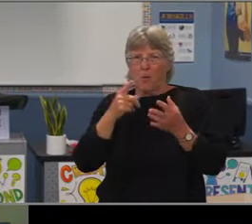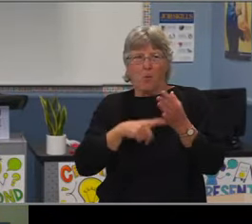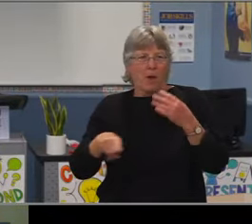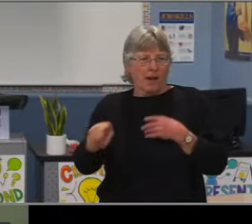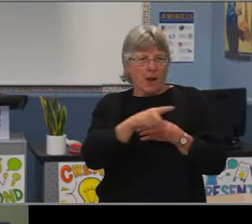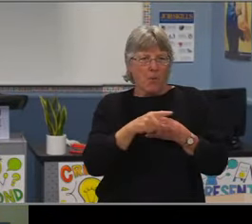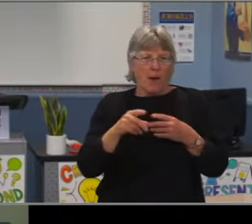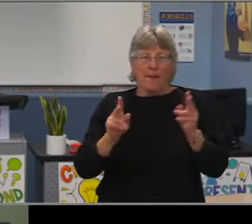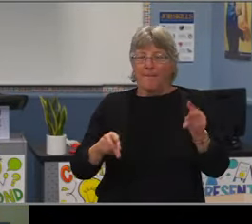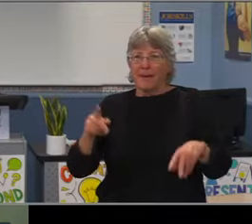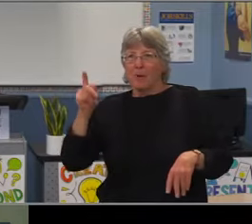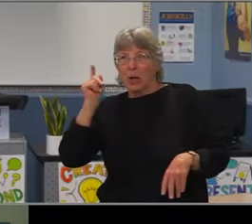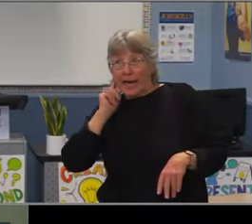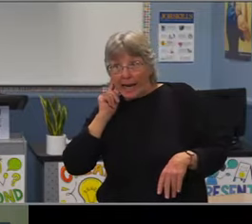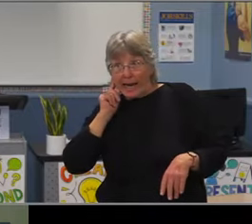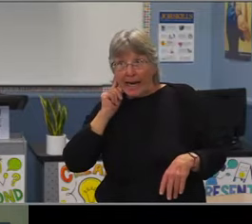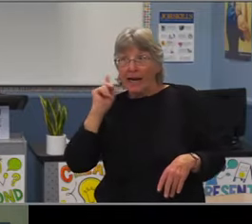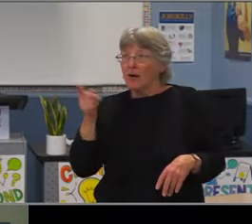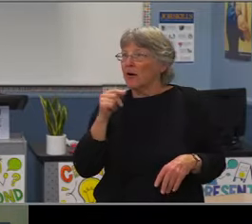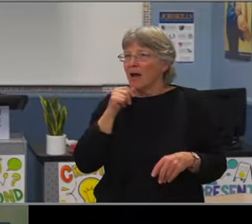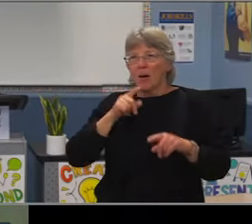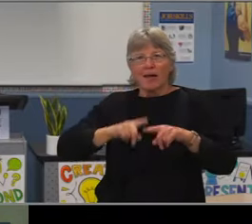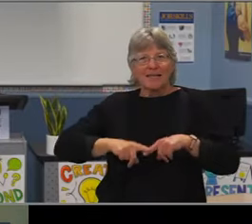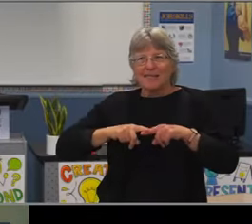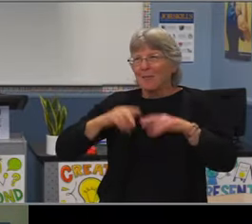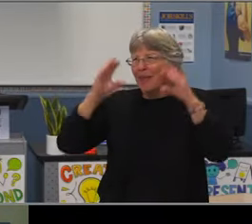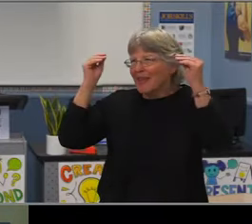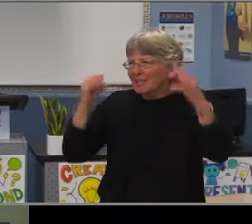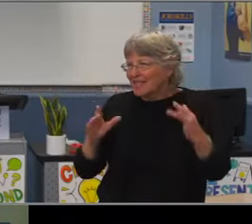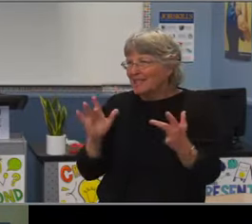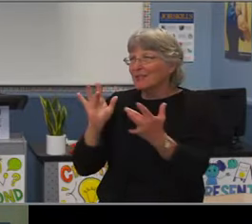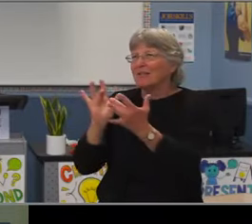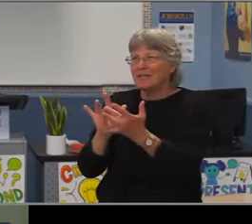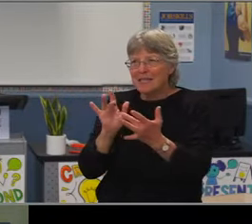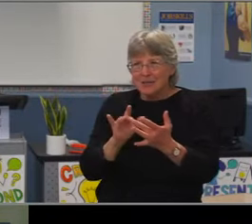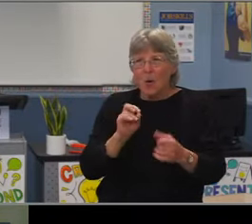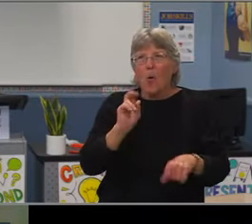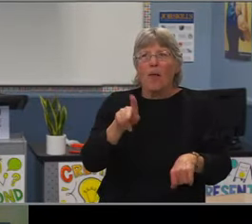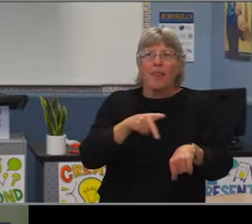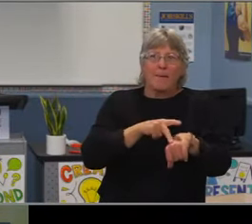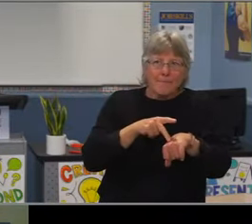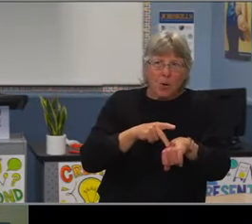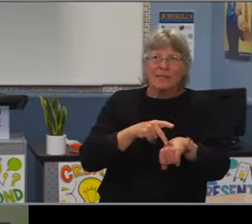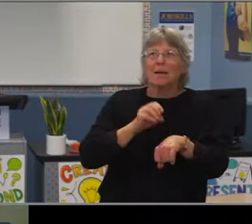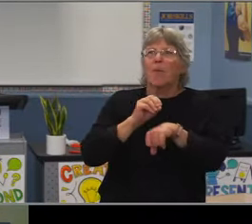The accelerated courses, preparing students for accelerated honors and AP courses in high school.